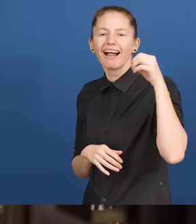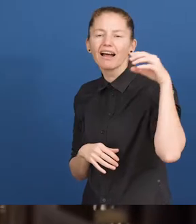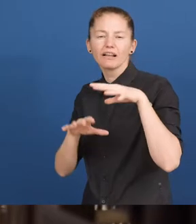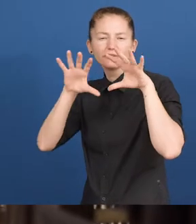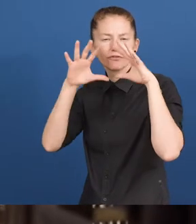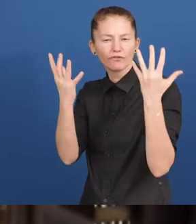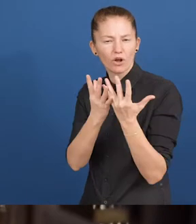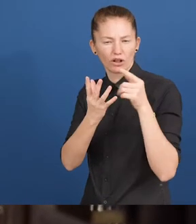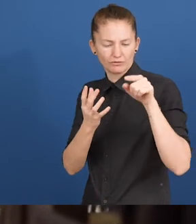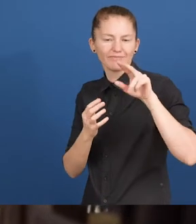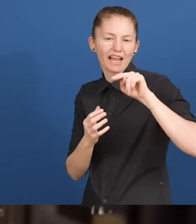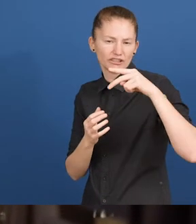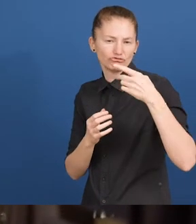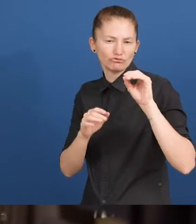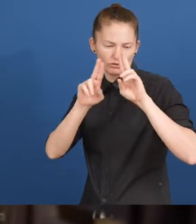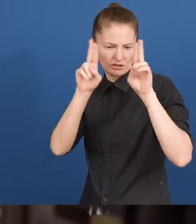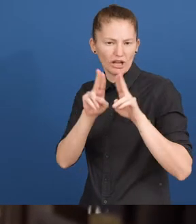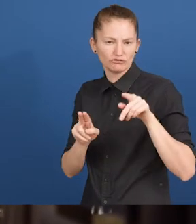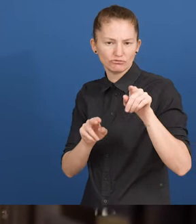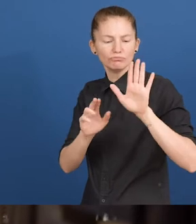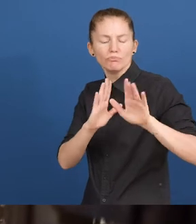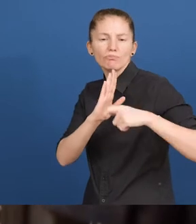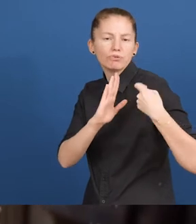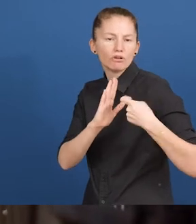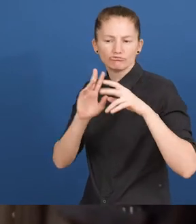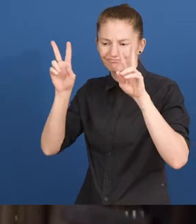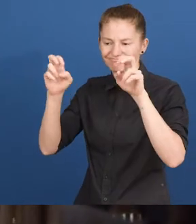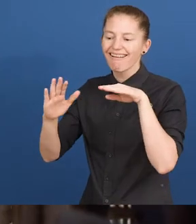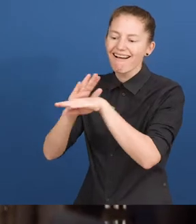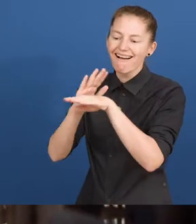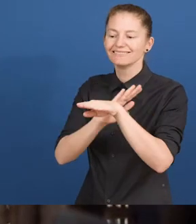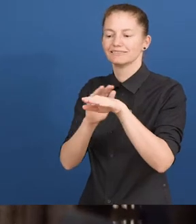Initiated by Light for the World, an international NGO, the